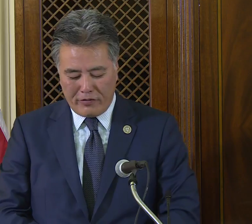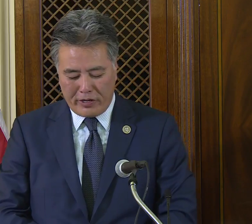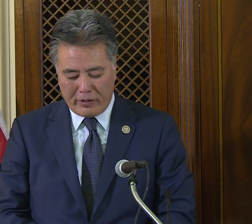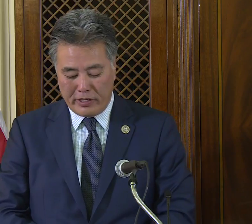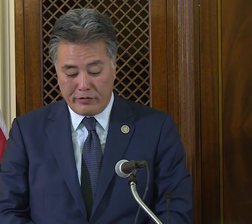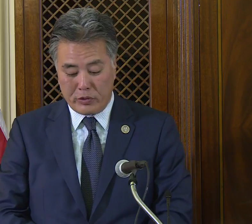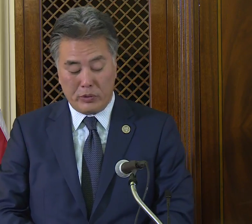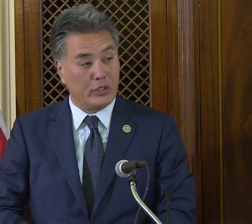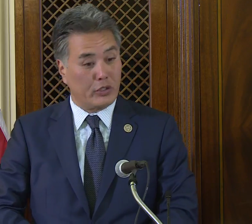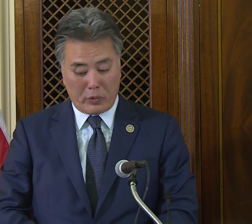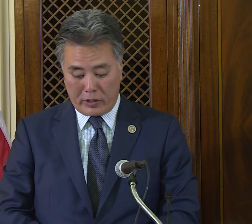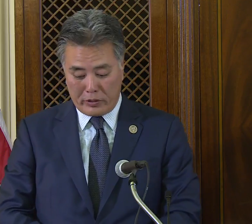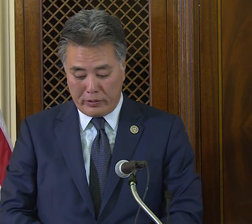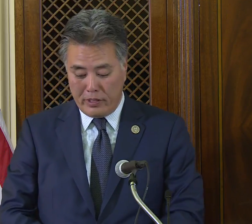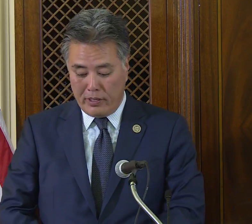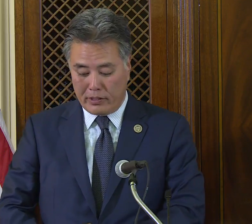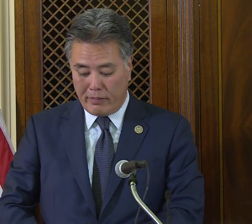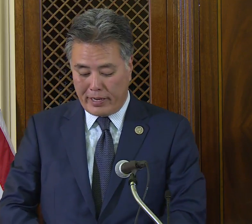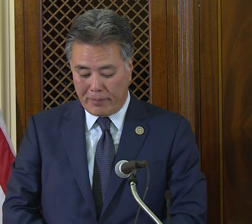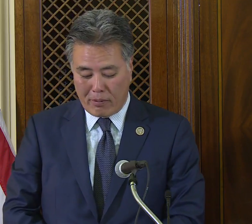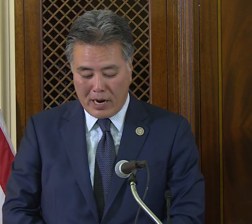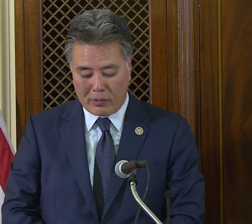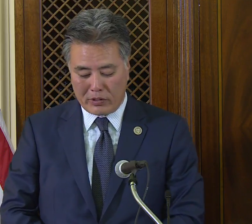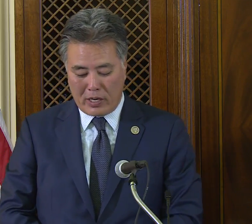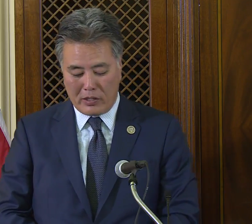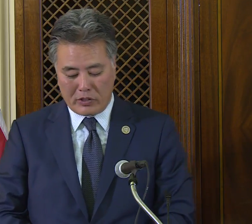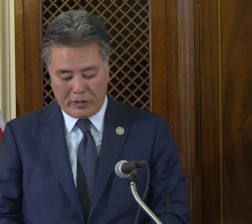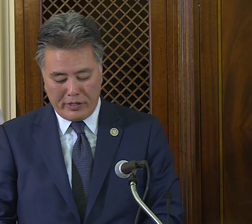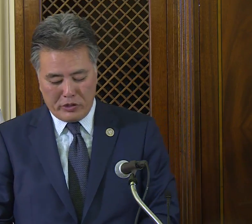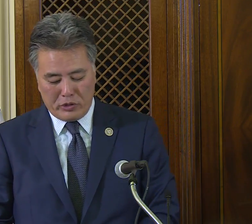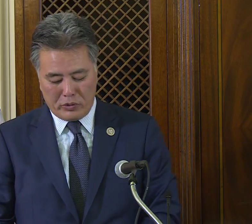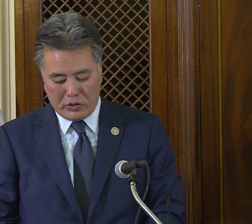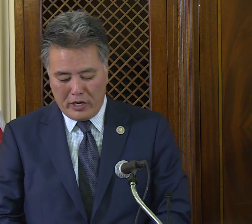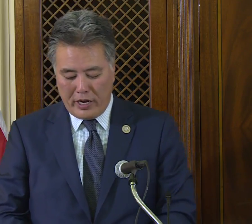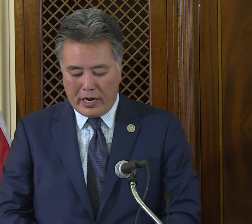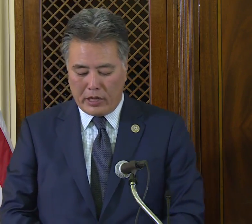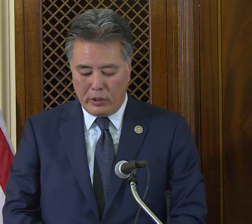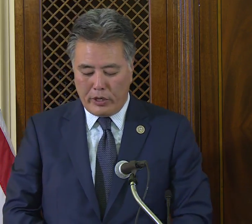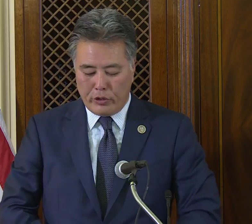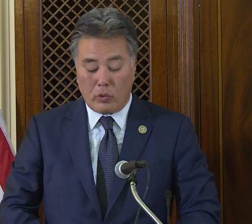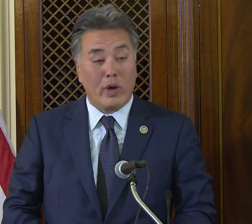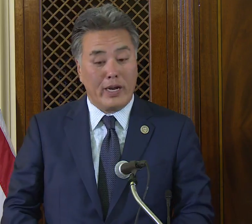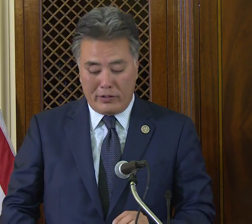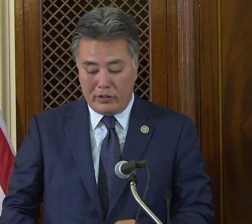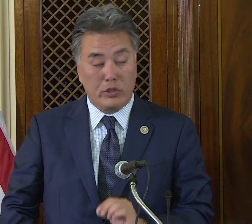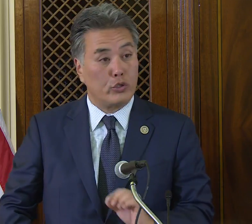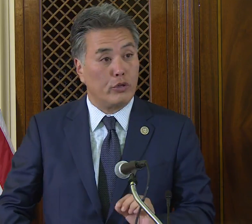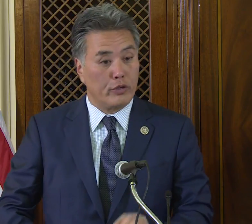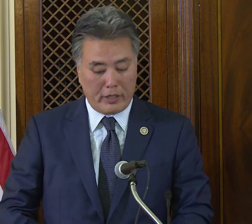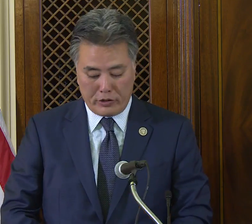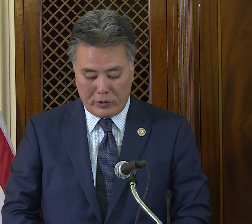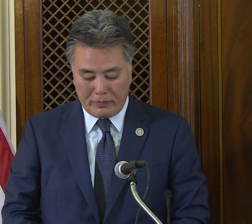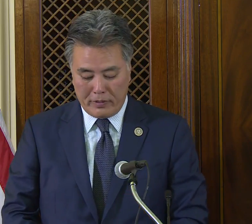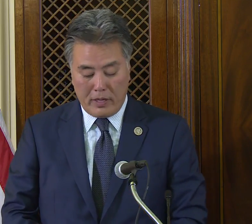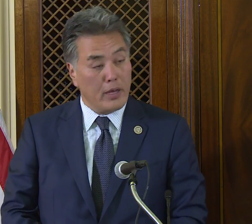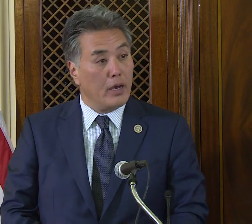of hearing individuals is critical to making progress on some key issues including your right to serve your country.